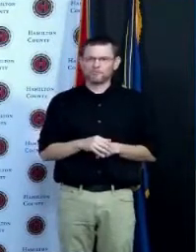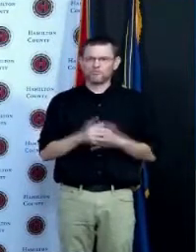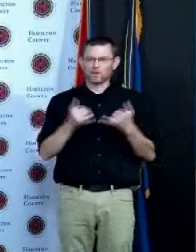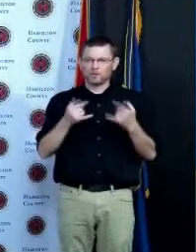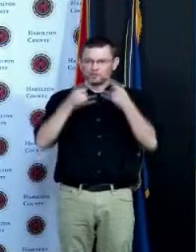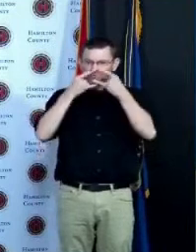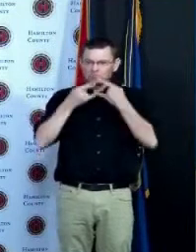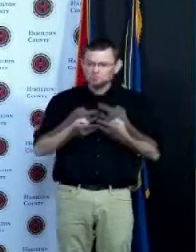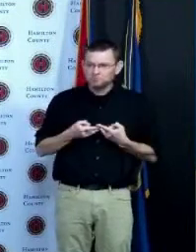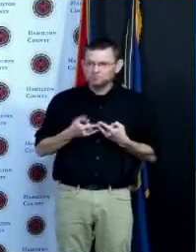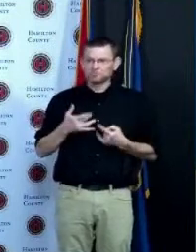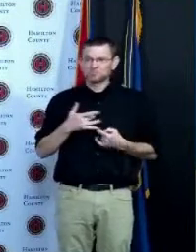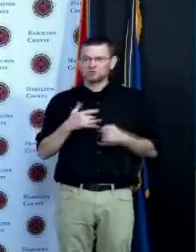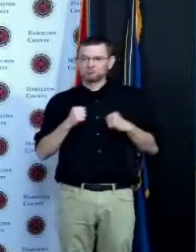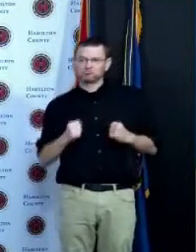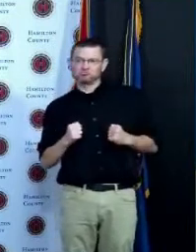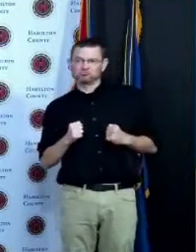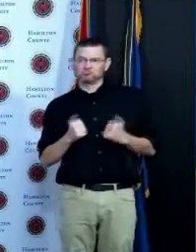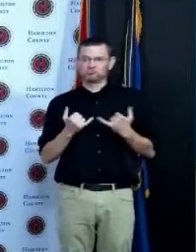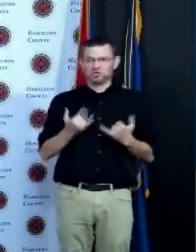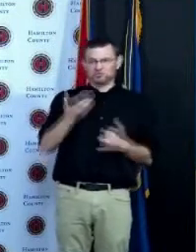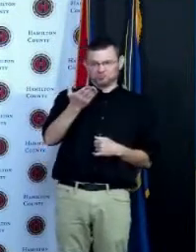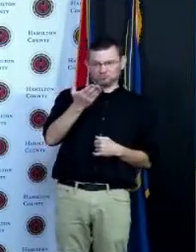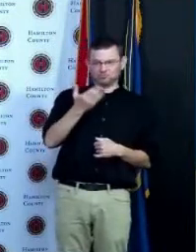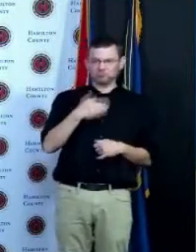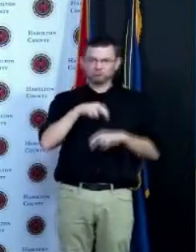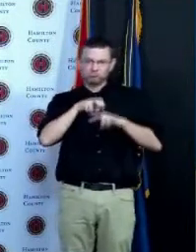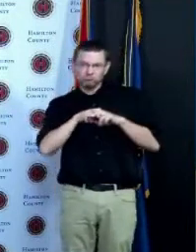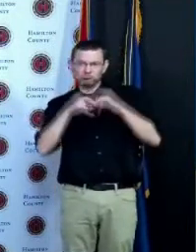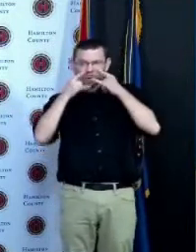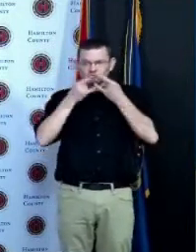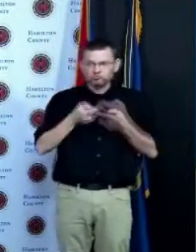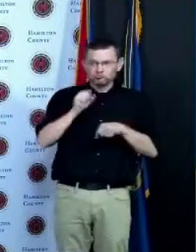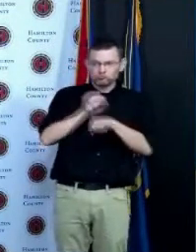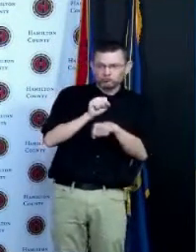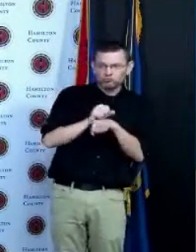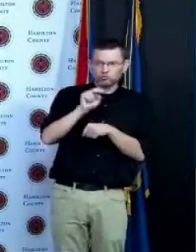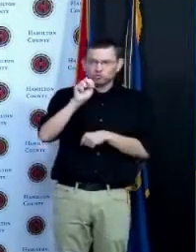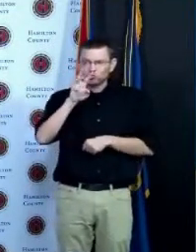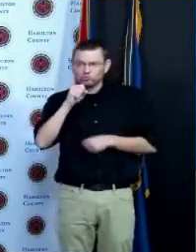I'm not wearing one now most people in our newsroom do not wear a mask because after all of